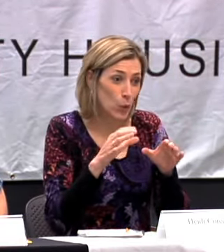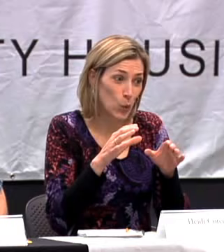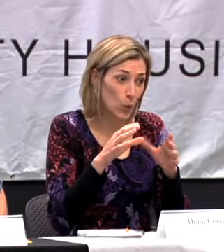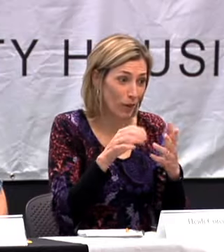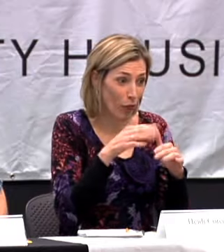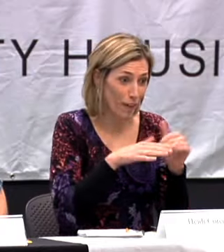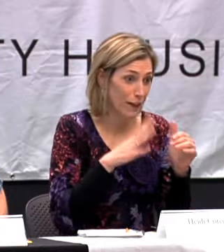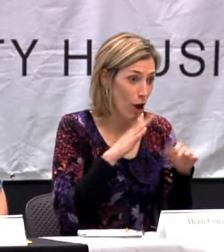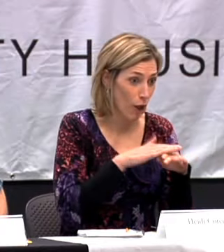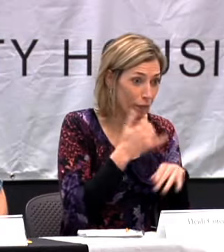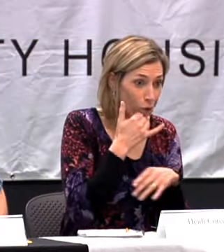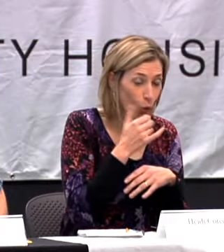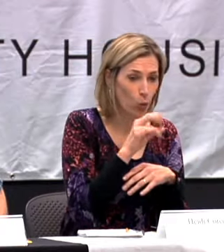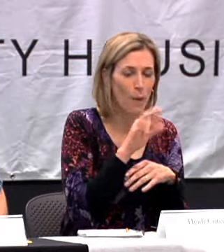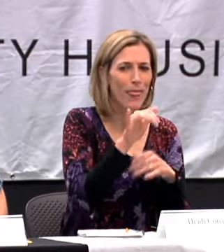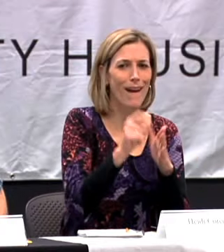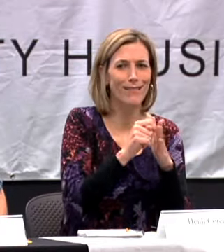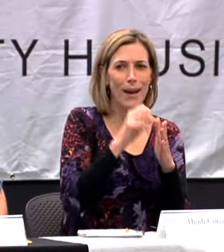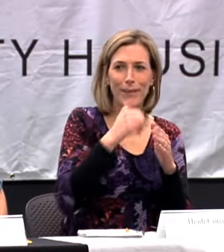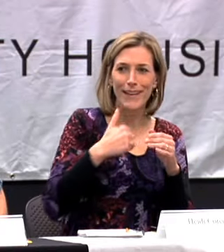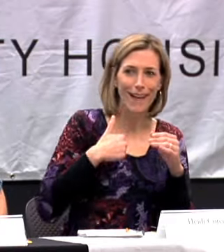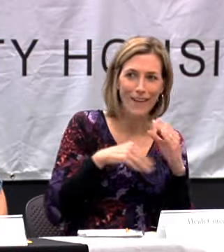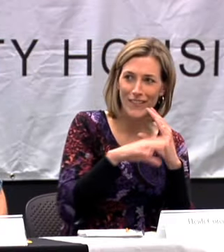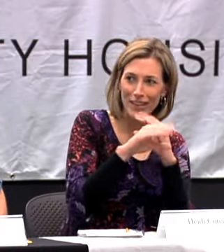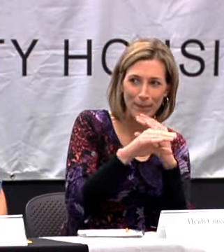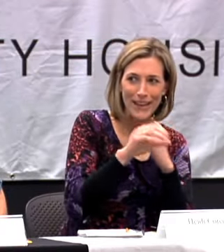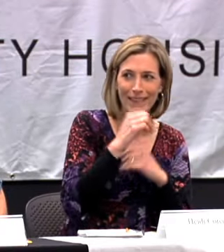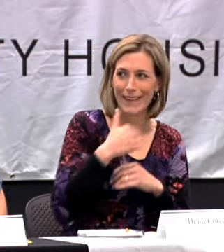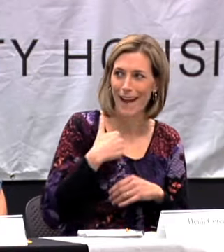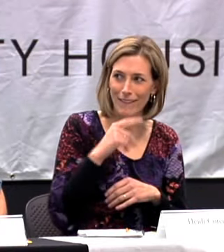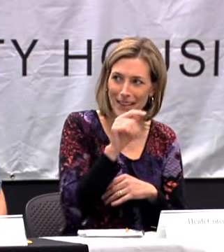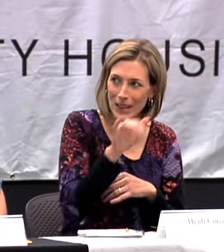WERE OTHER THINGS I COULD DO THAN TALK ON THE PHONE, BUT AT THAT TIME